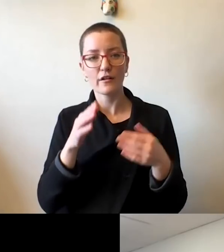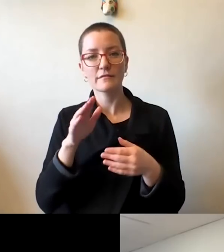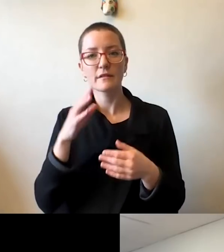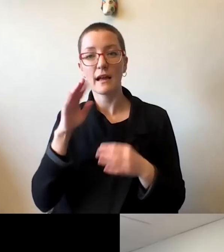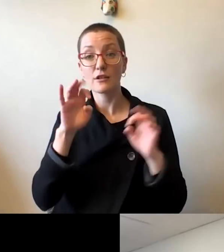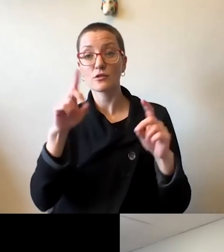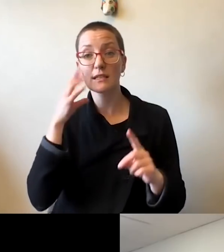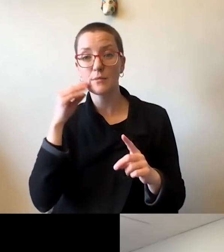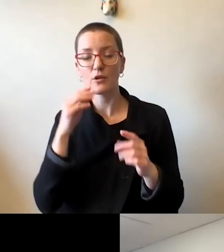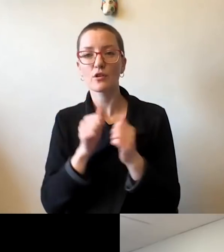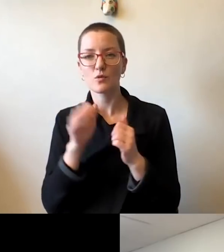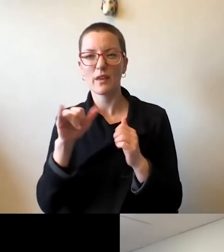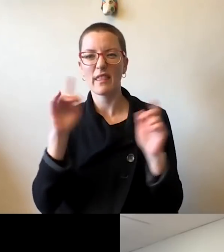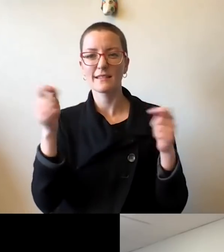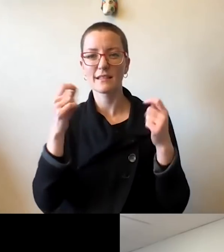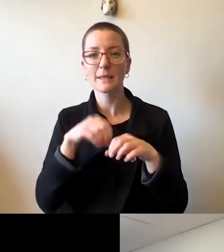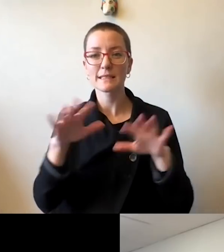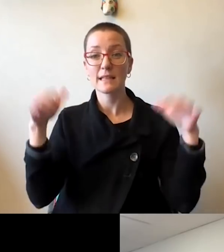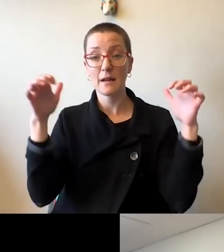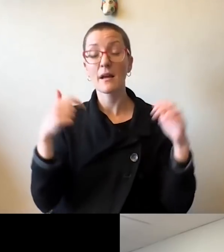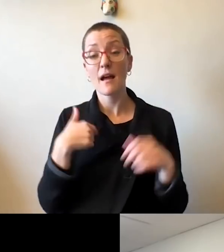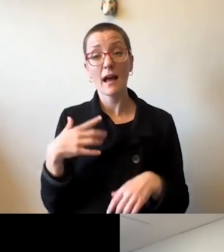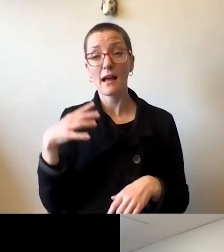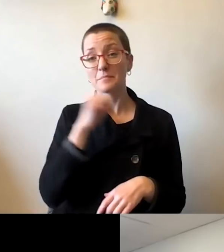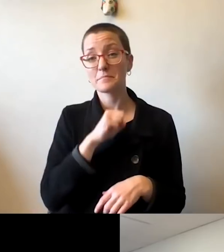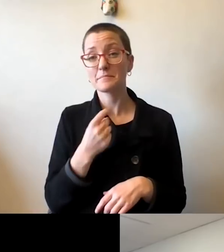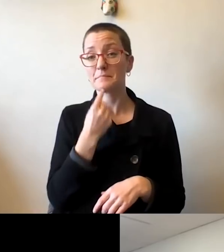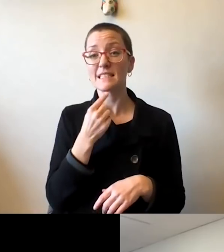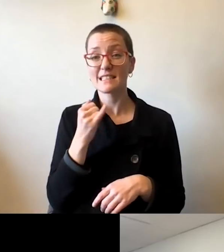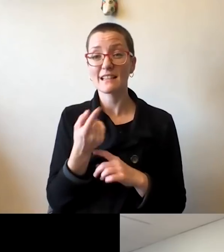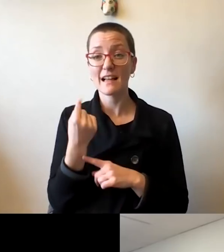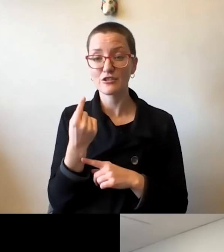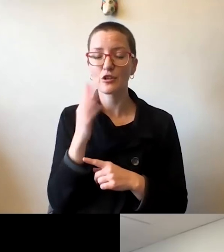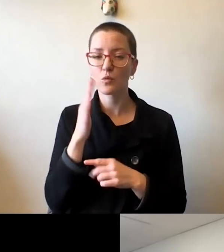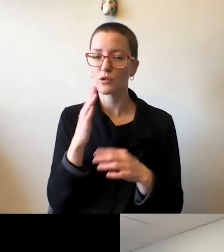And I can tell you, I missed it last year. And we will do all we can to bring that back when it's safe